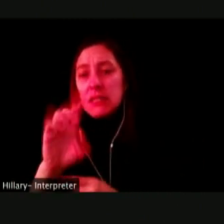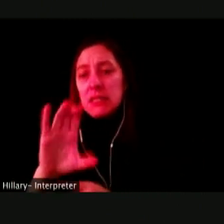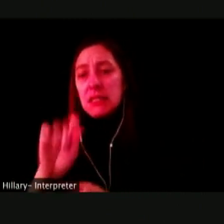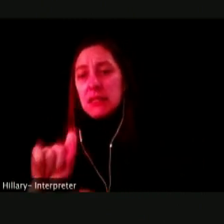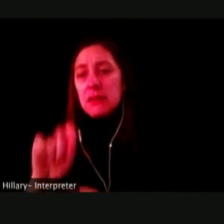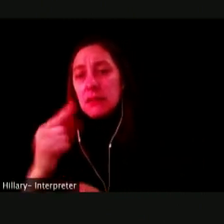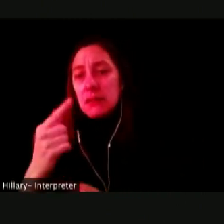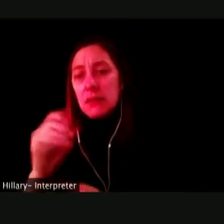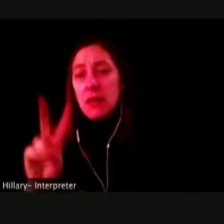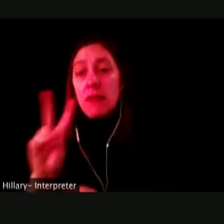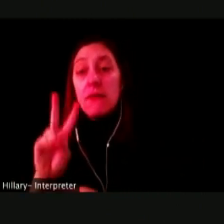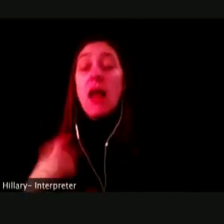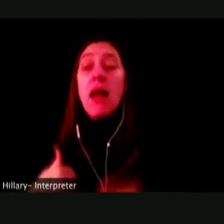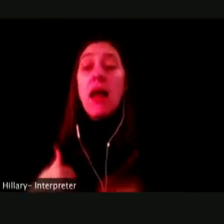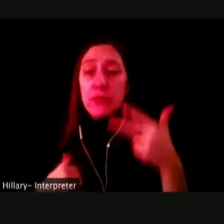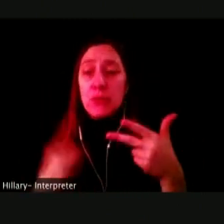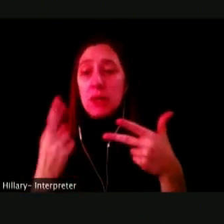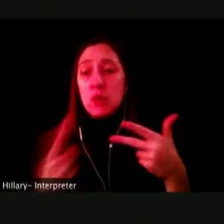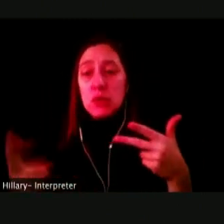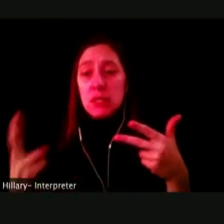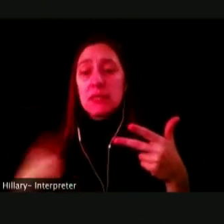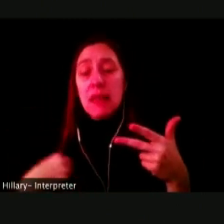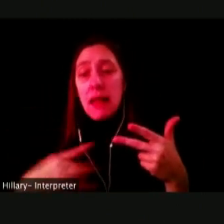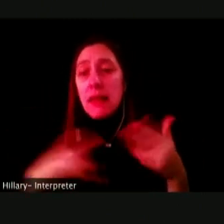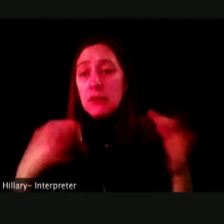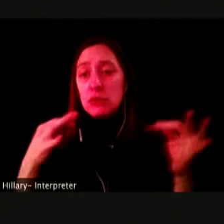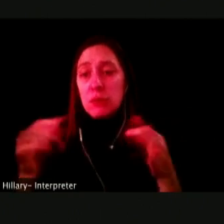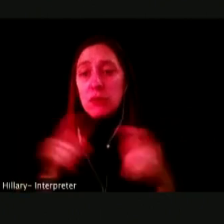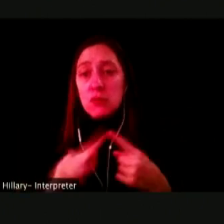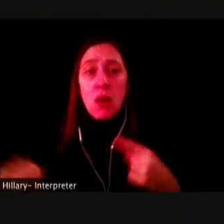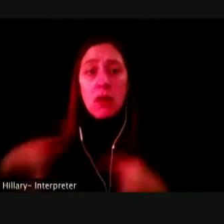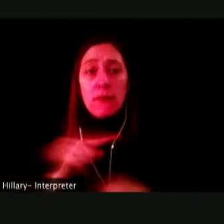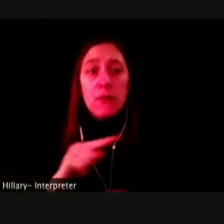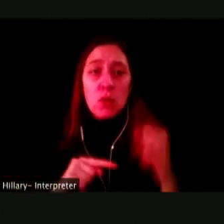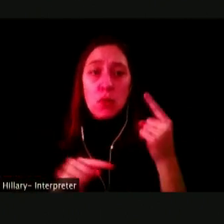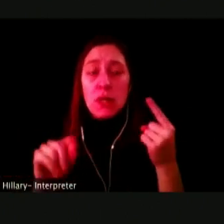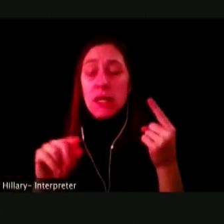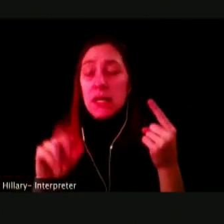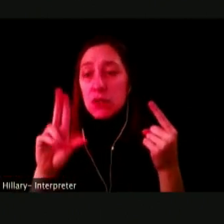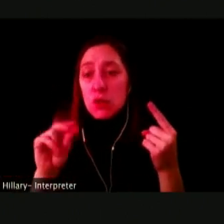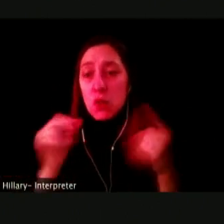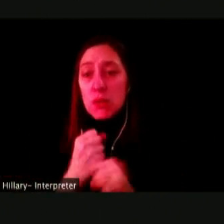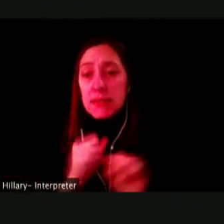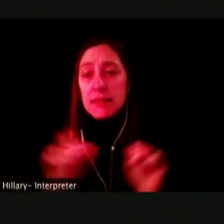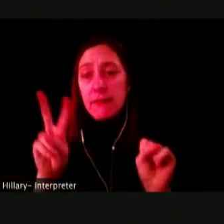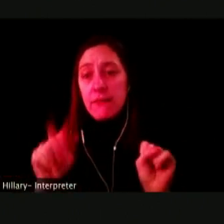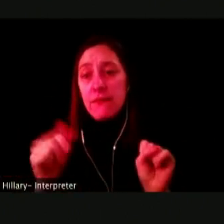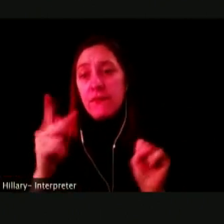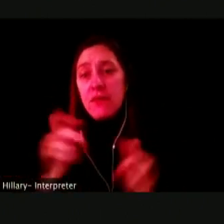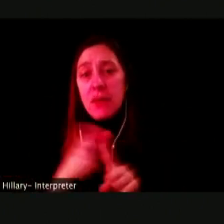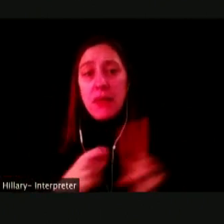BUT THERE ARE THREE RESOURCES I WOULD LIKE TO POINT OUT TO YOU. ONE IS THE NO SAFE VAPE THAT COMES OUT OF DARTMOOR.